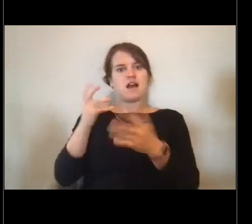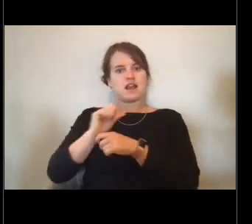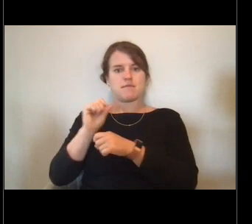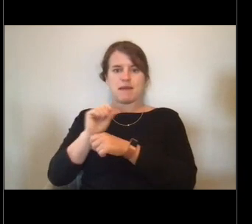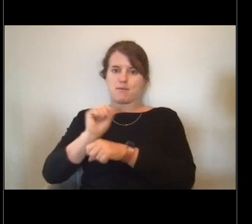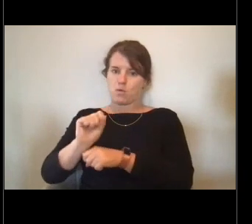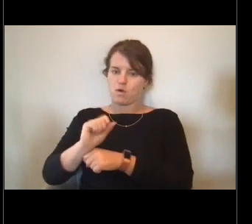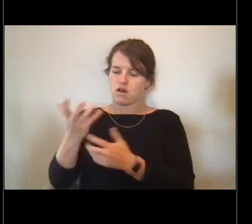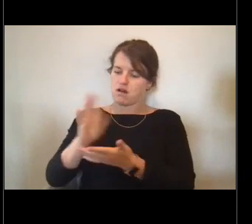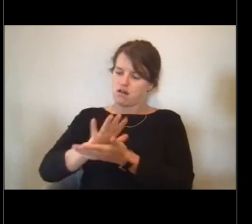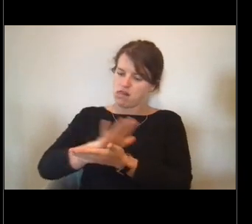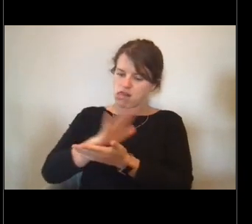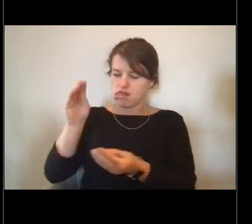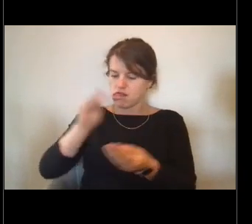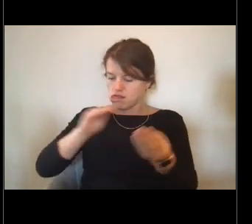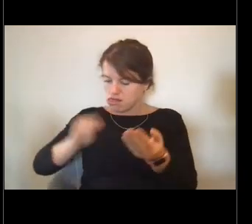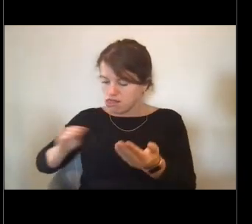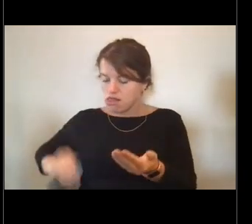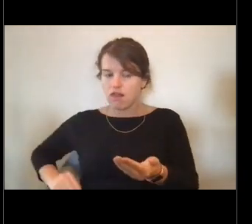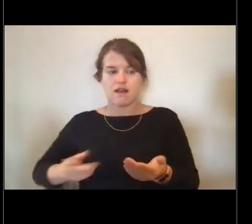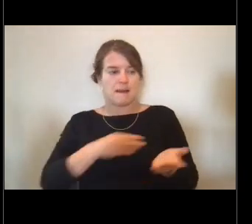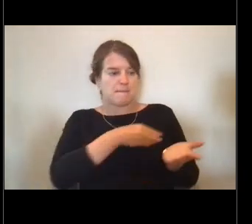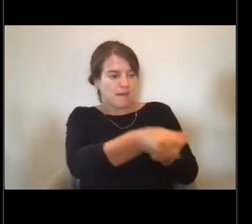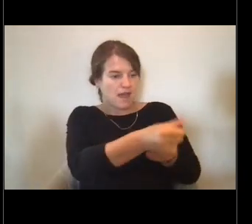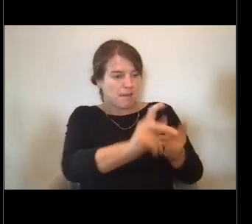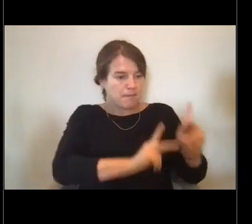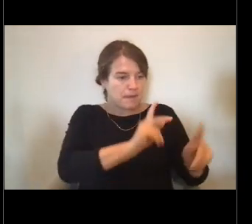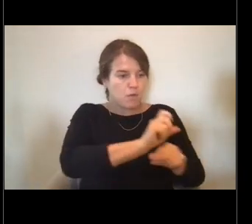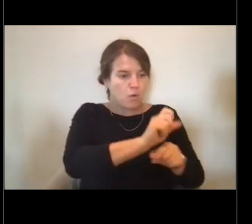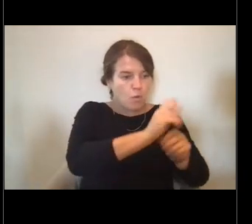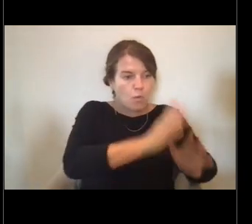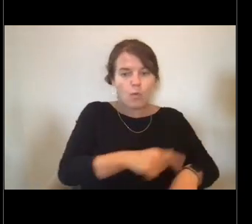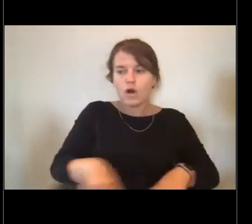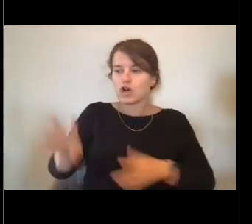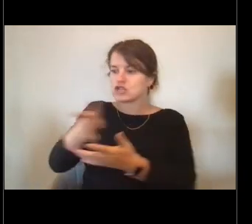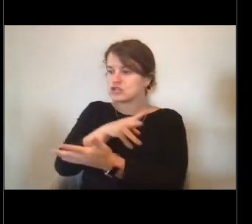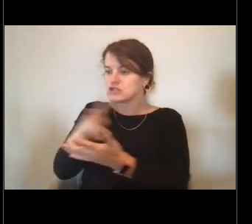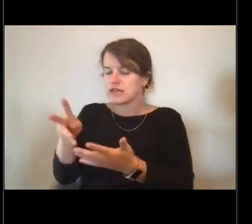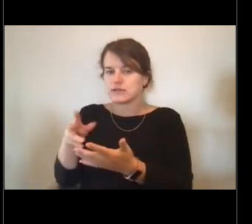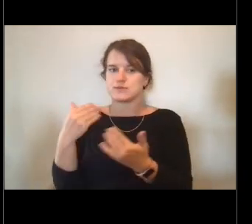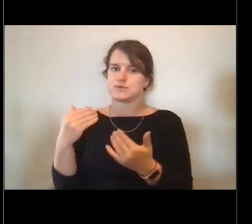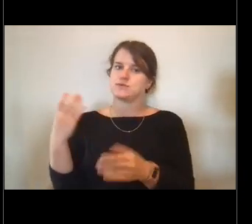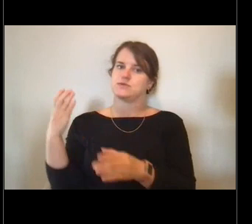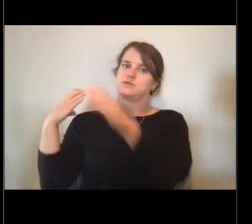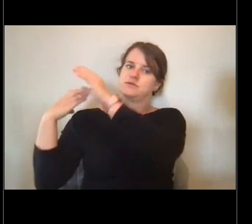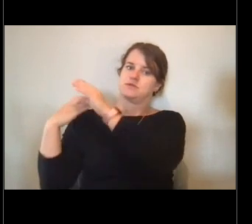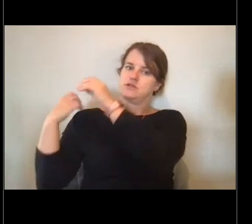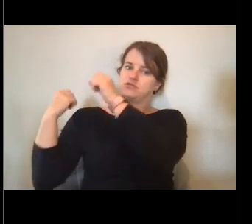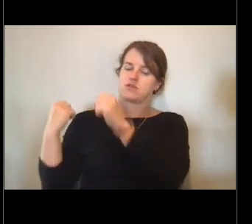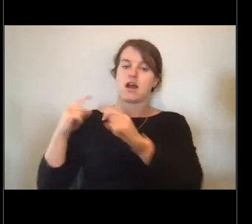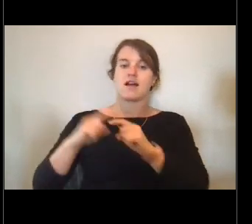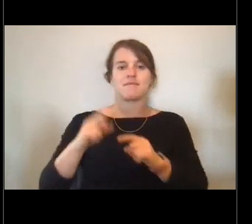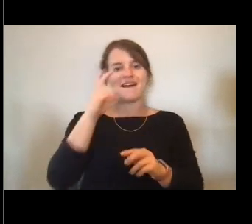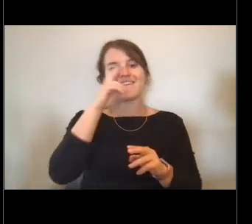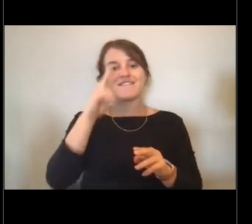making sure schedules get in on time. A lot of responsibility, but it's also a lot of fun. You get to supervise a lot of people.